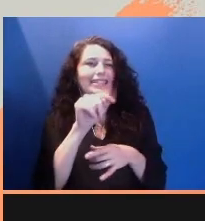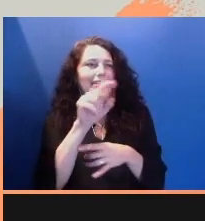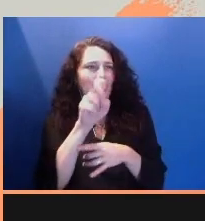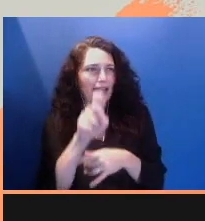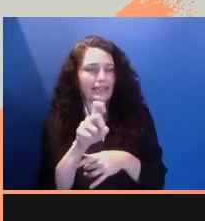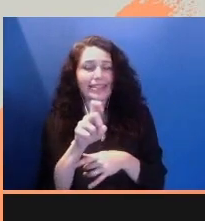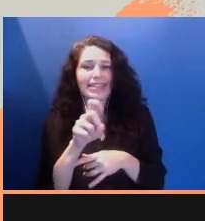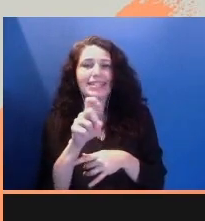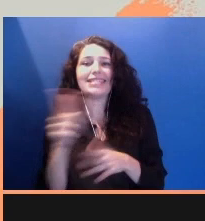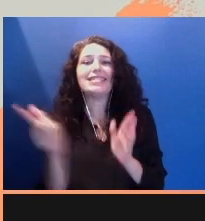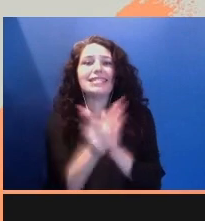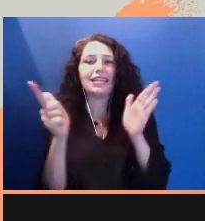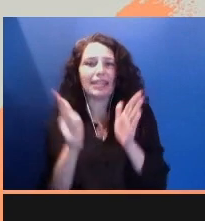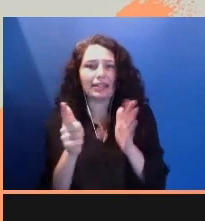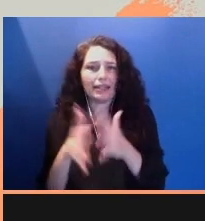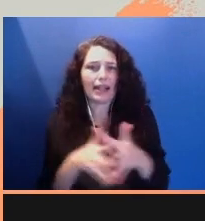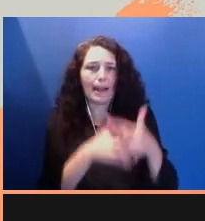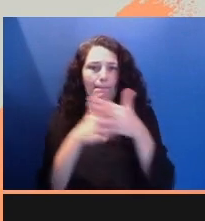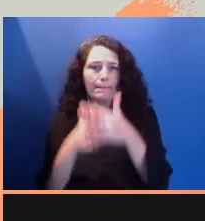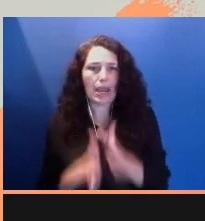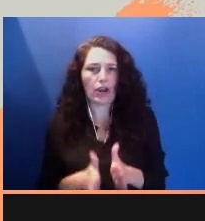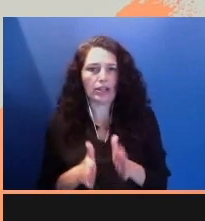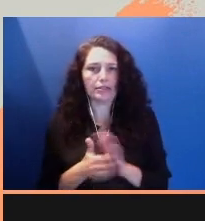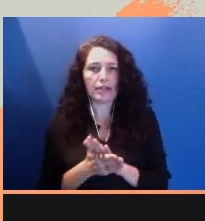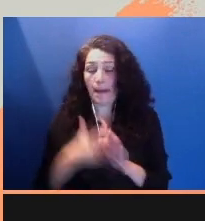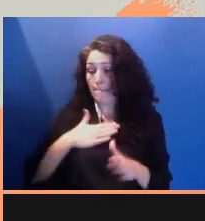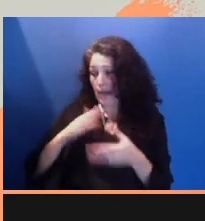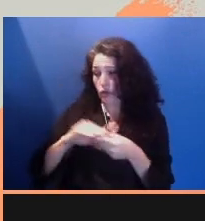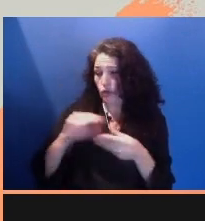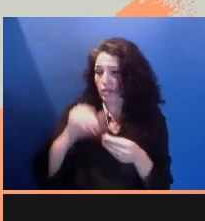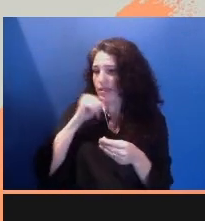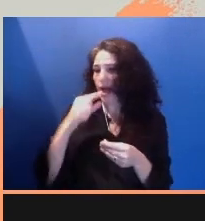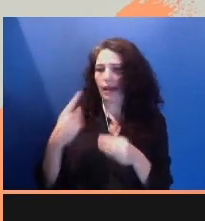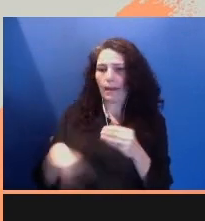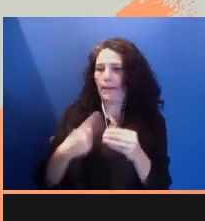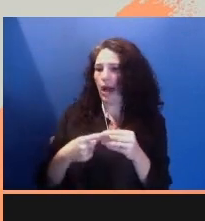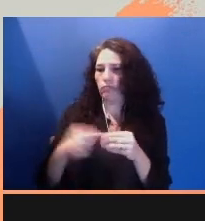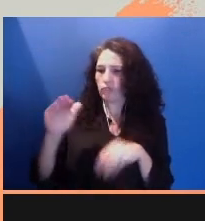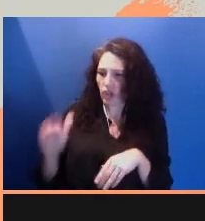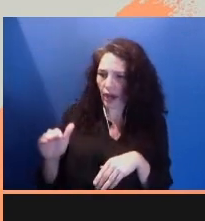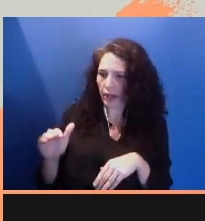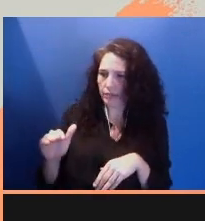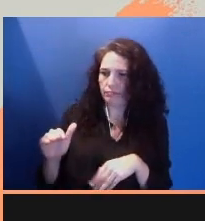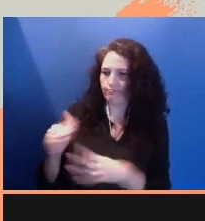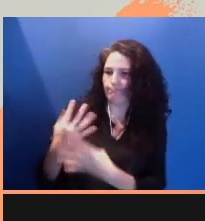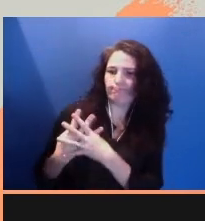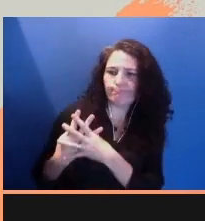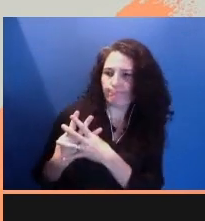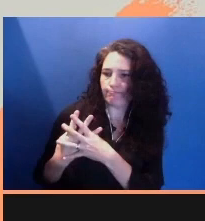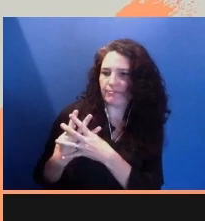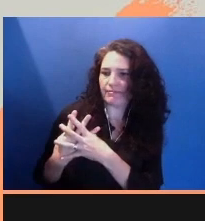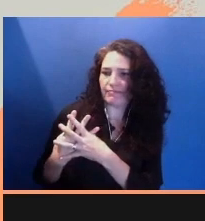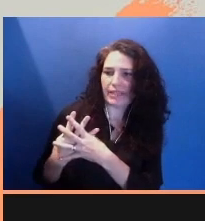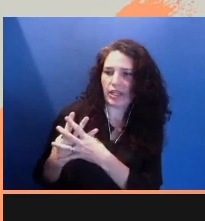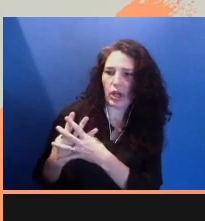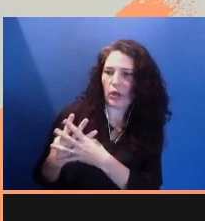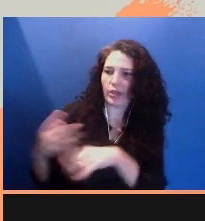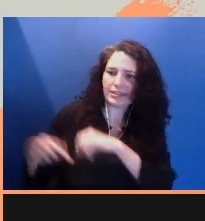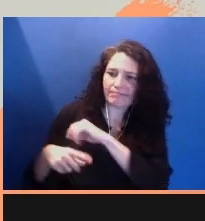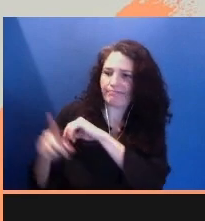My own story is not about a child in a cage in a detention center-- part of a continuum of incarceration of our peoples